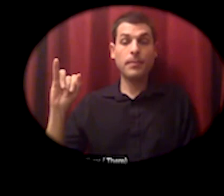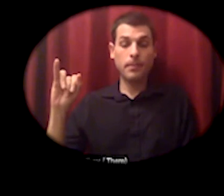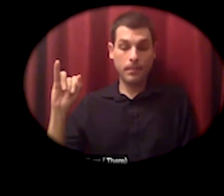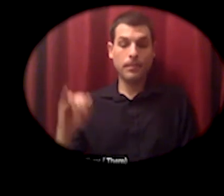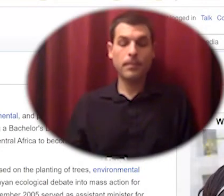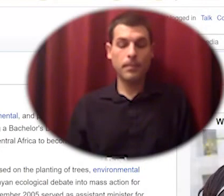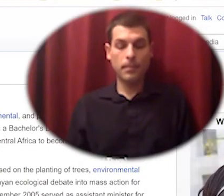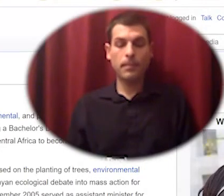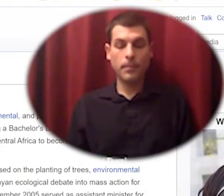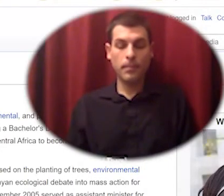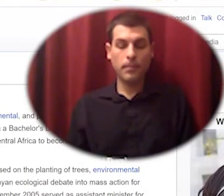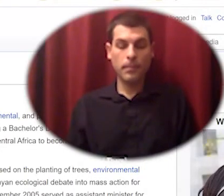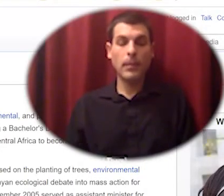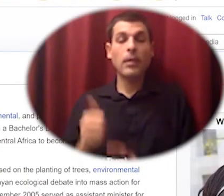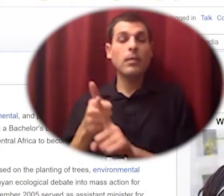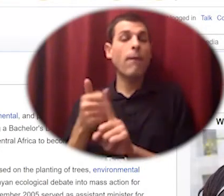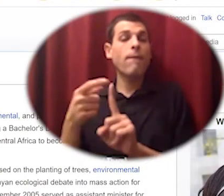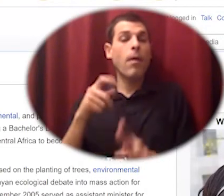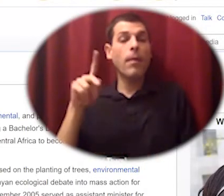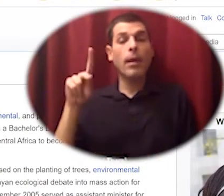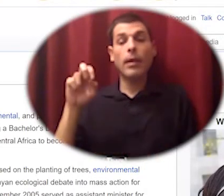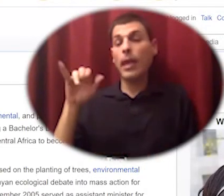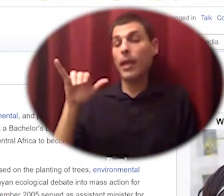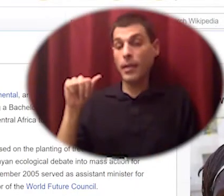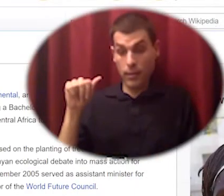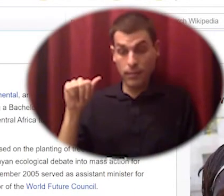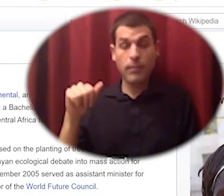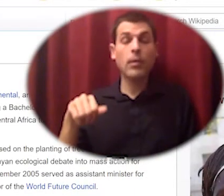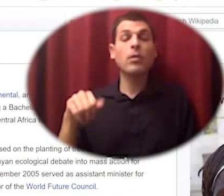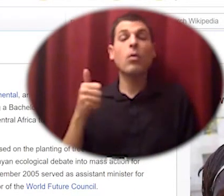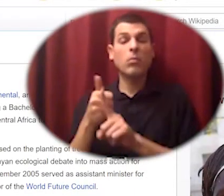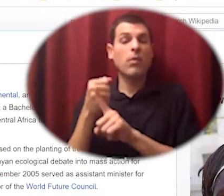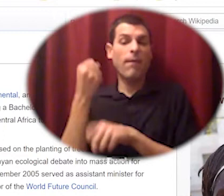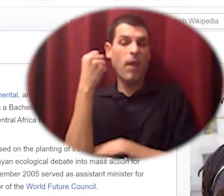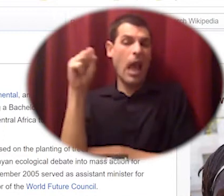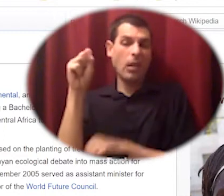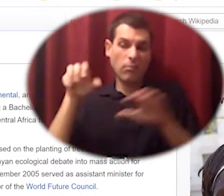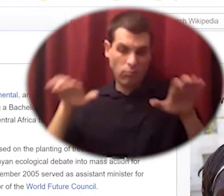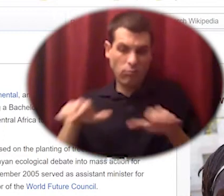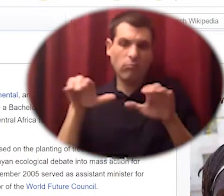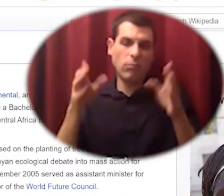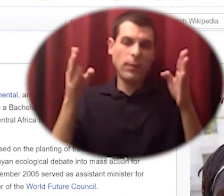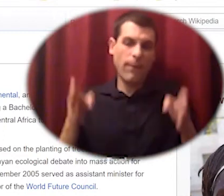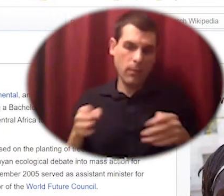is a Kenyan social and environmental activist was the first African woman to win the nobel prize